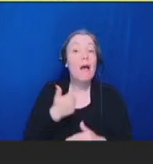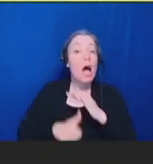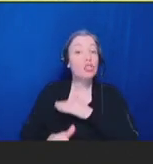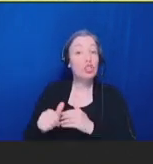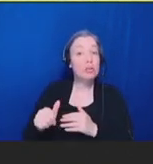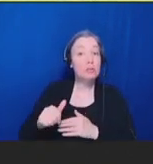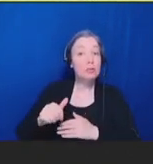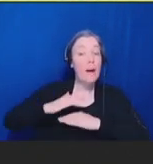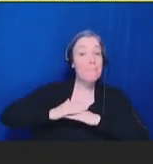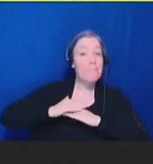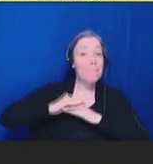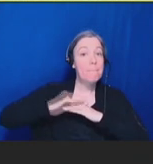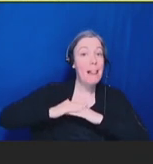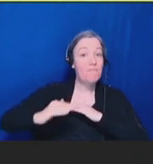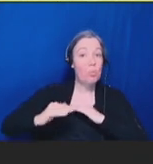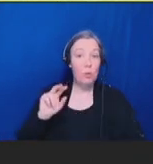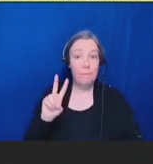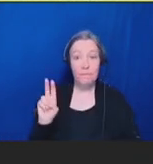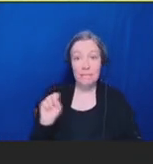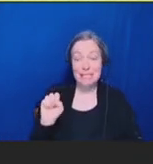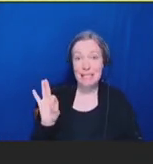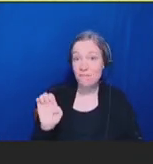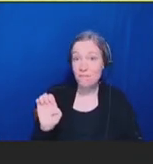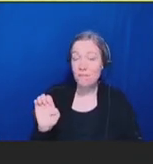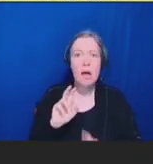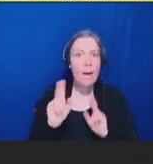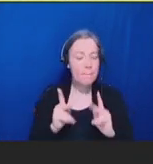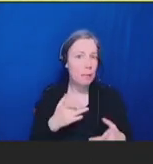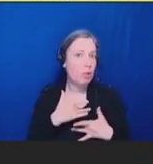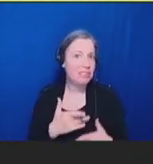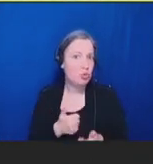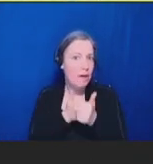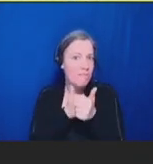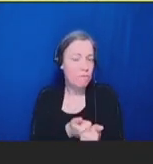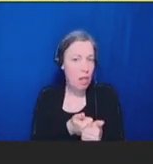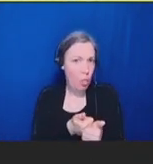the guidelines very tightly. So, whatever their recommendations are, five